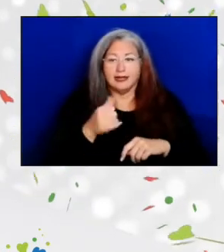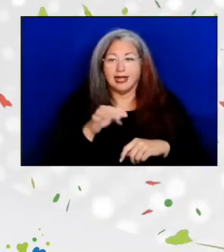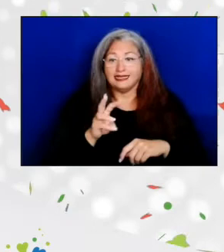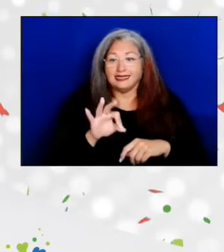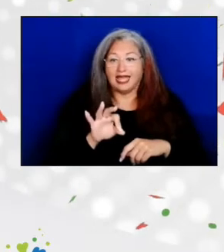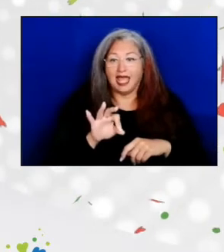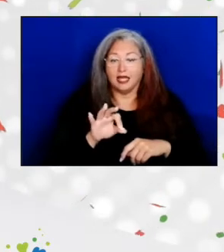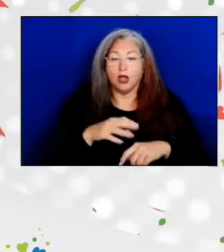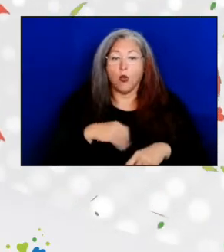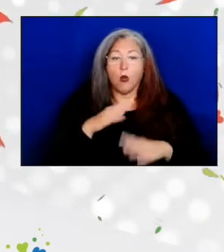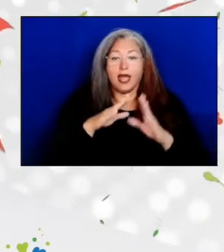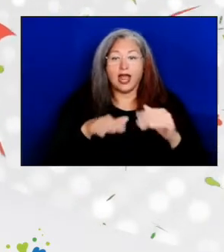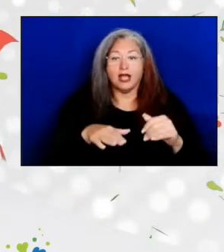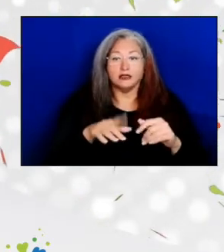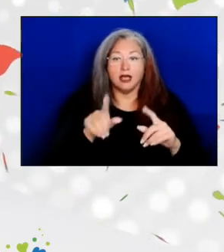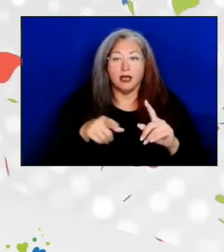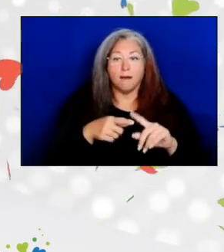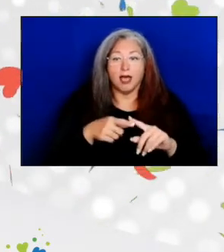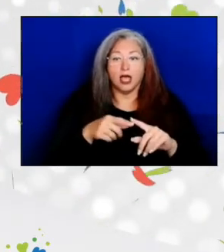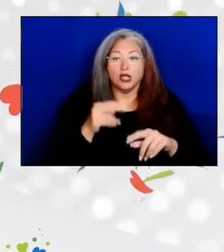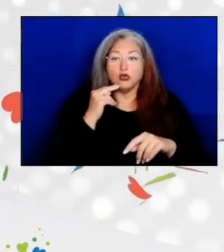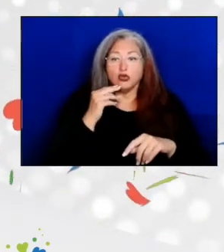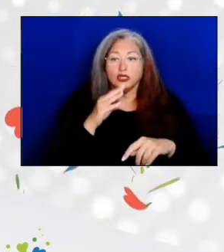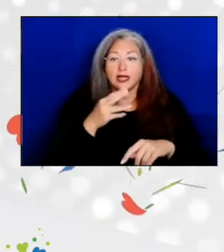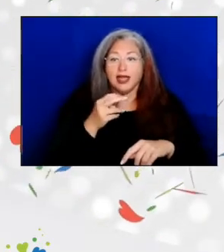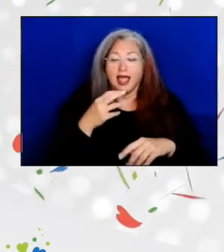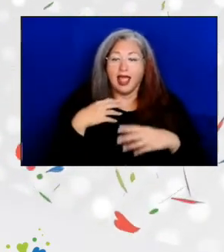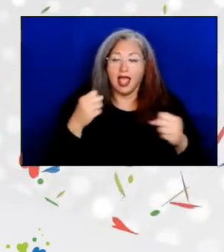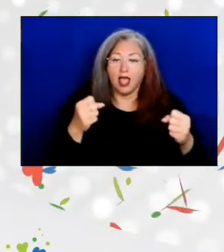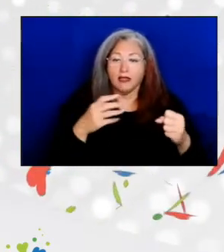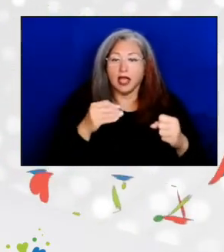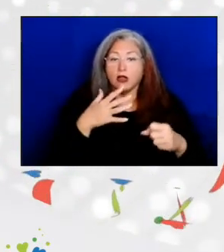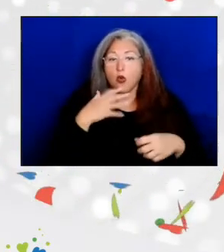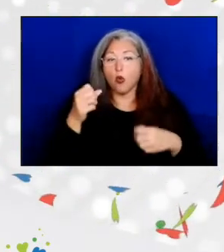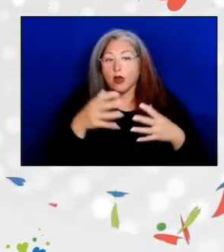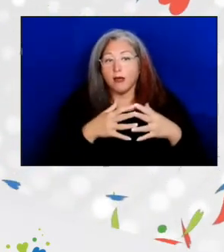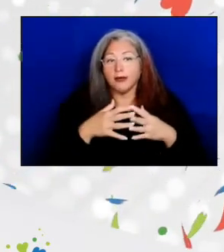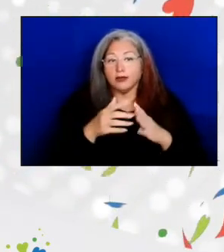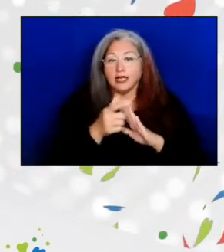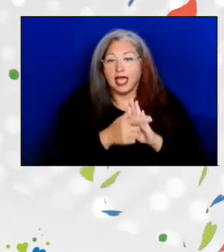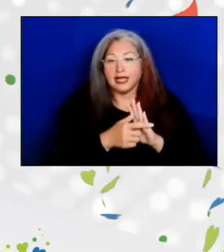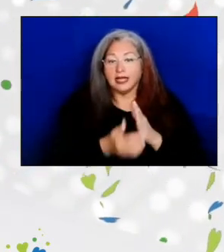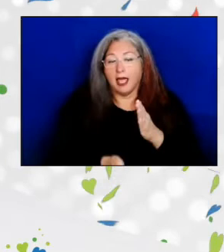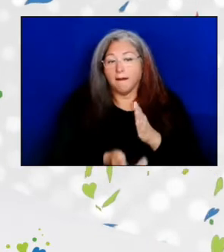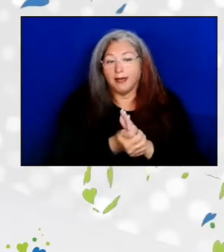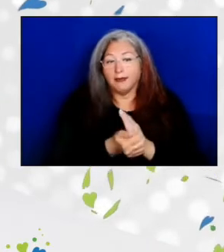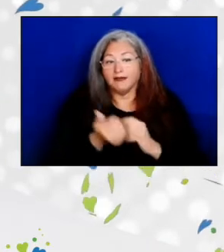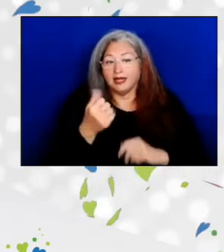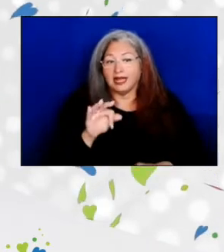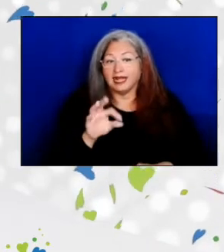on Food, Nutrition, and Health, and the Older Americans Act amendments of 1969,